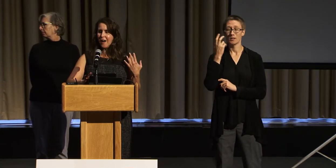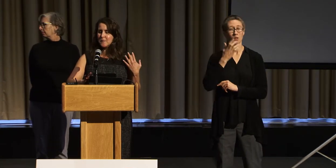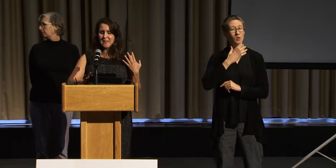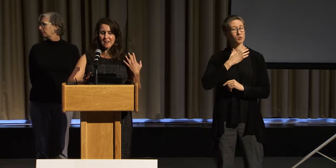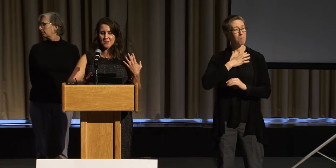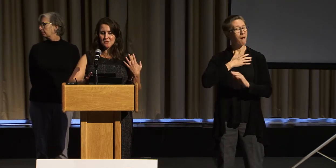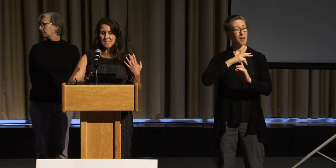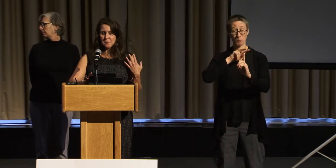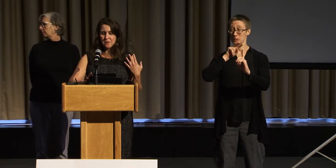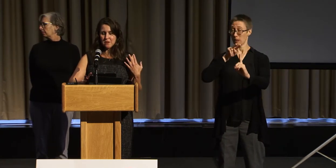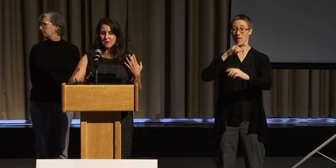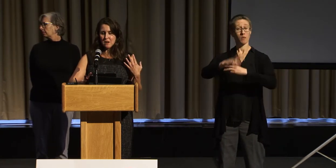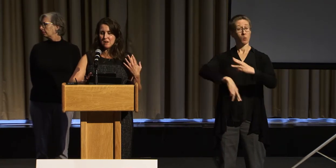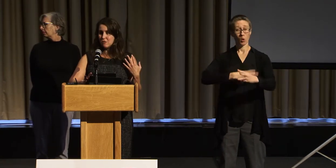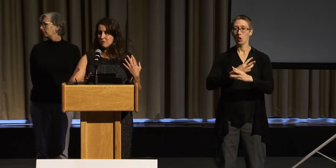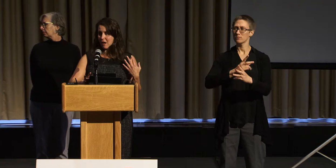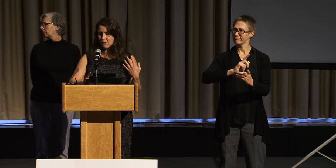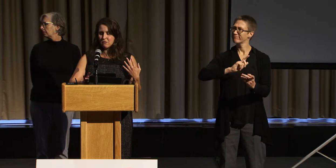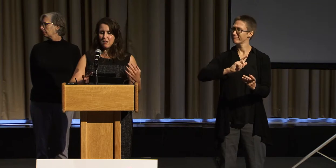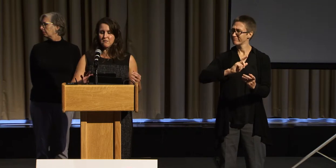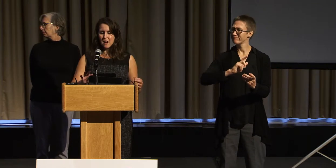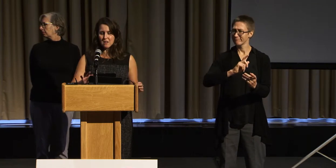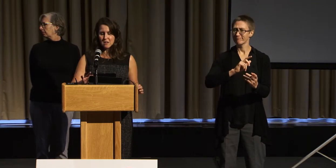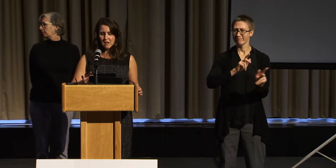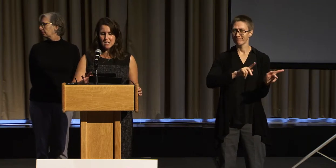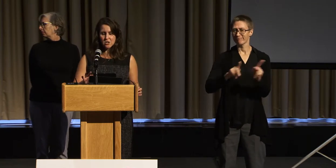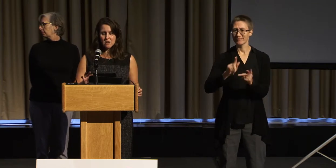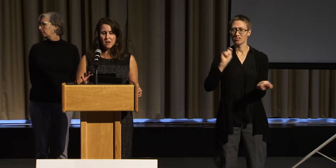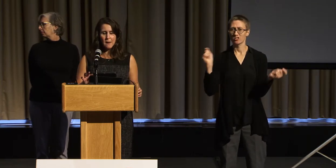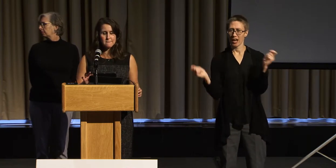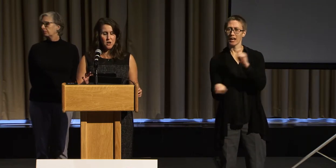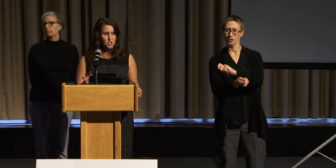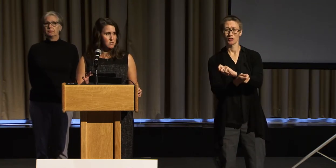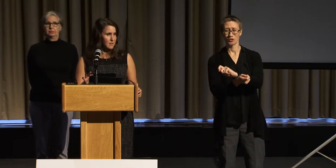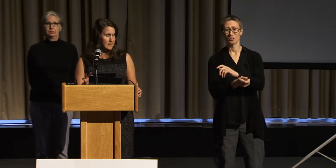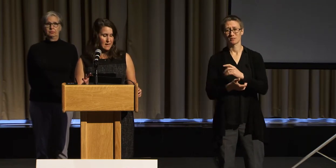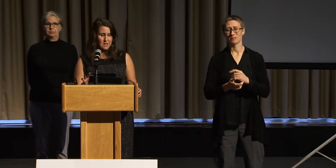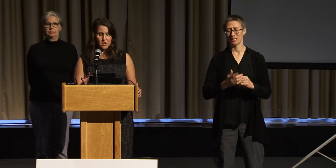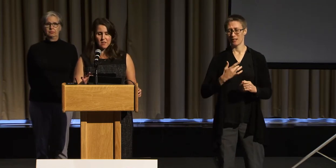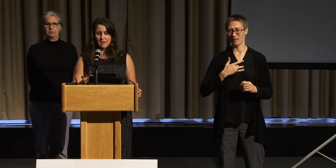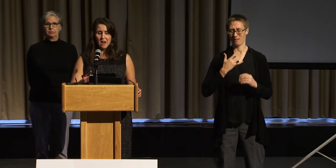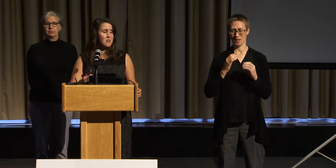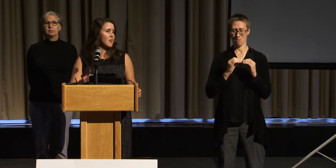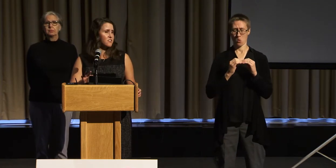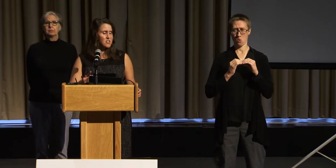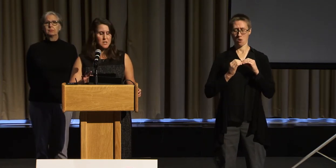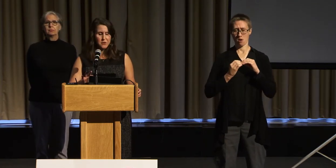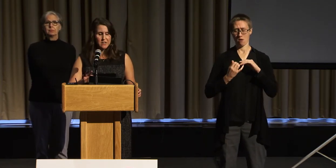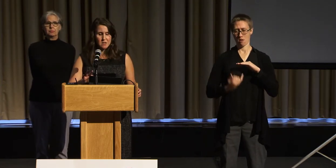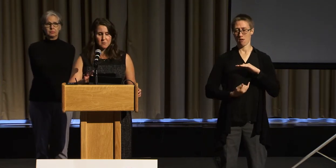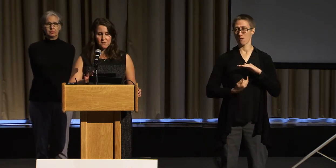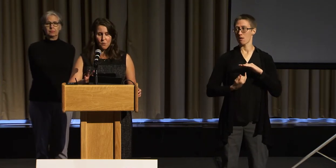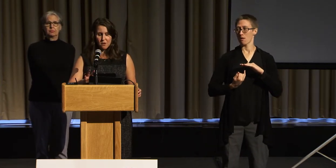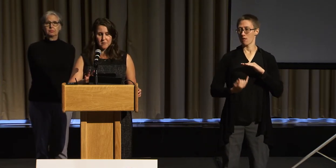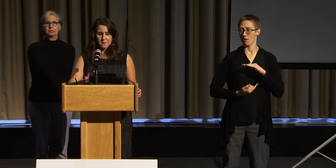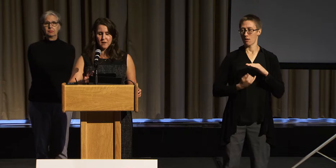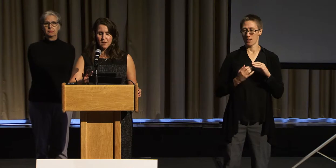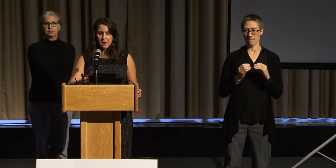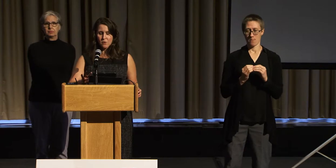I began to experience a new level of isolation a marginalized that I had never experienced before.